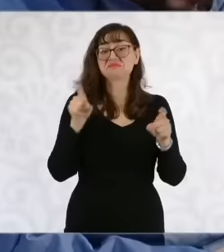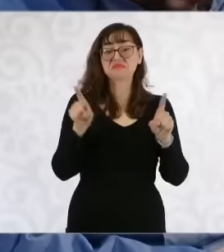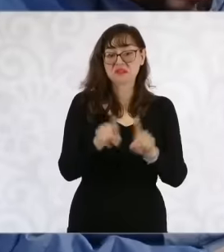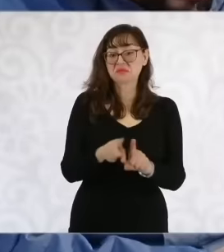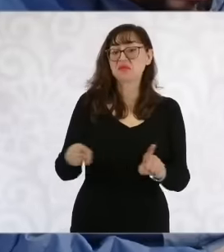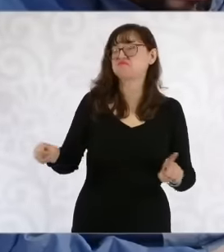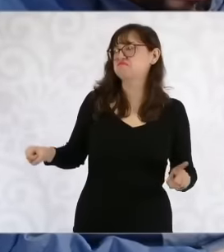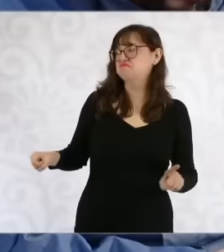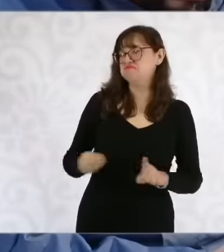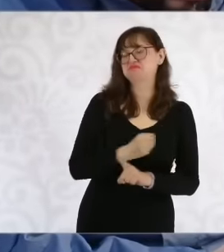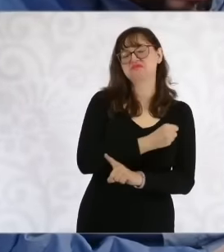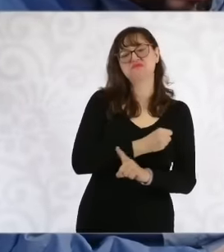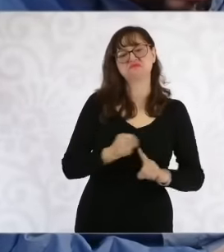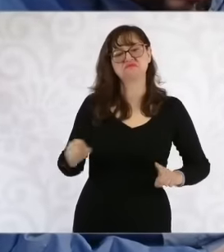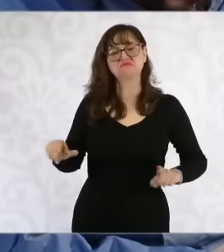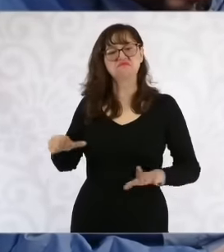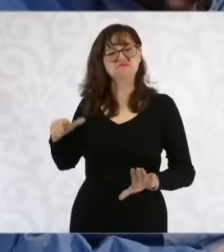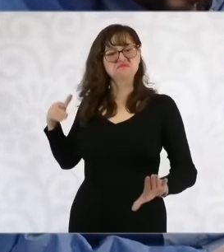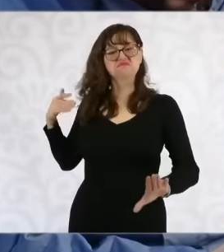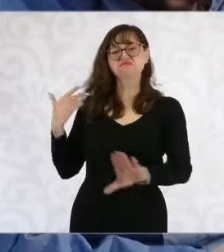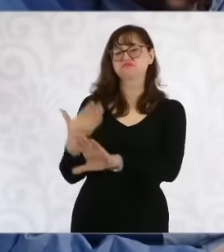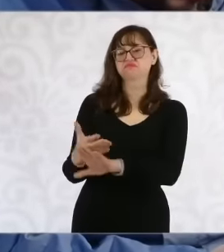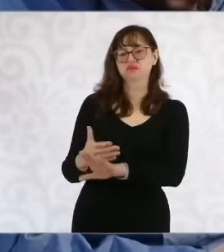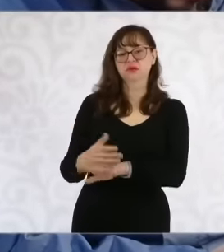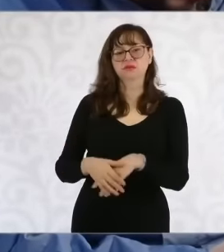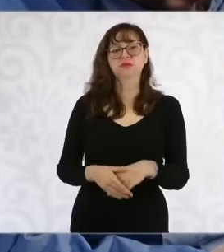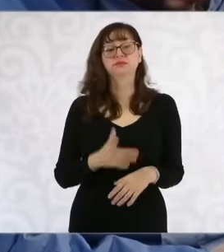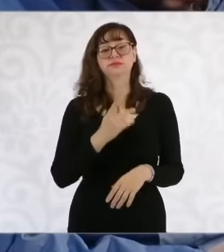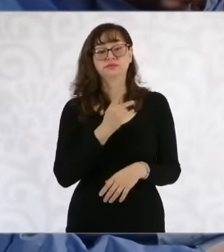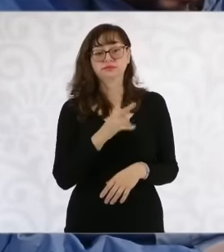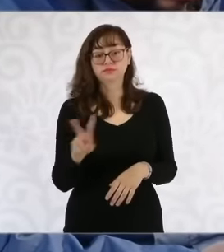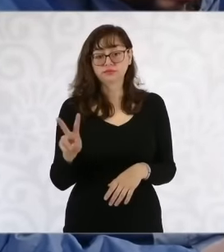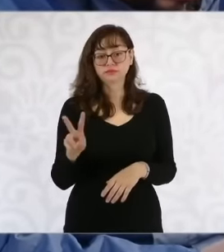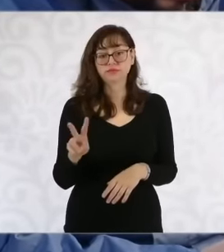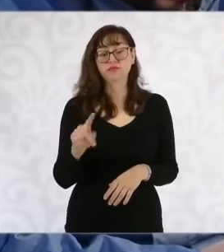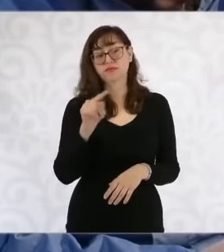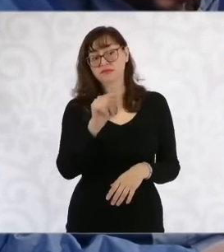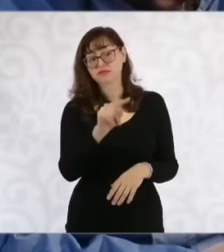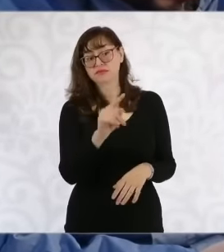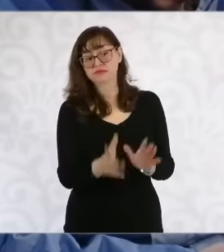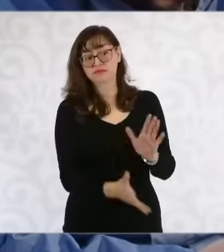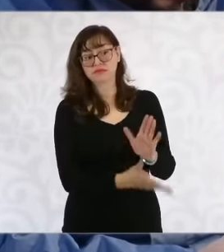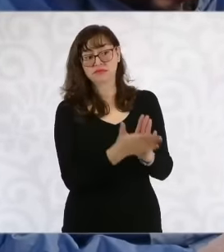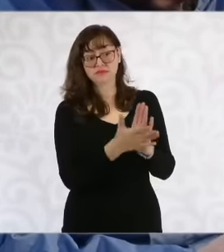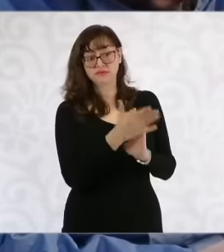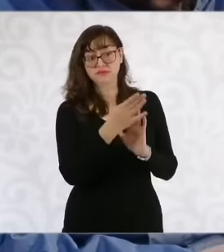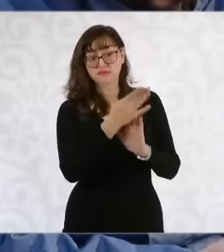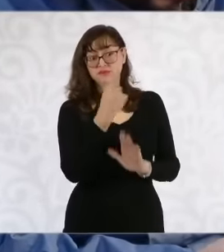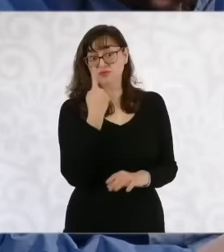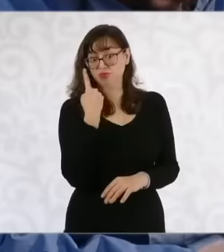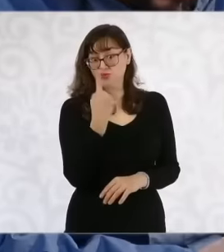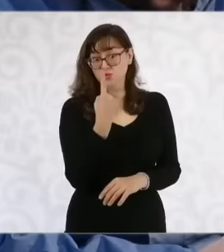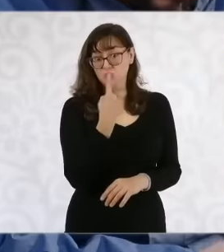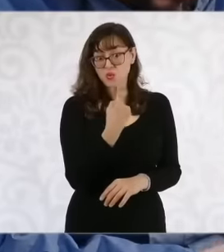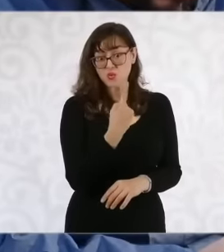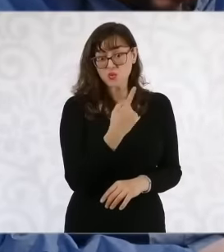and threatened in the case of Puerto Vallarta there is a development that has taken advantage of more than 6,000